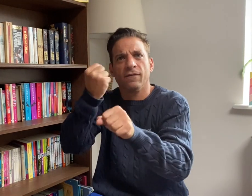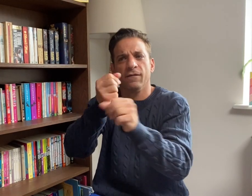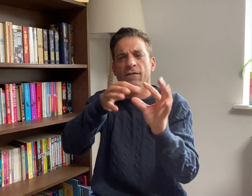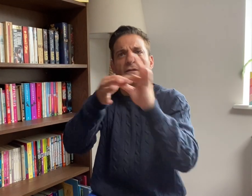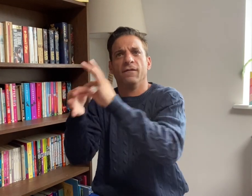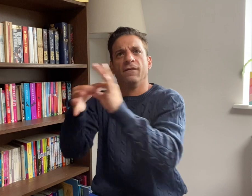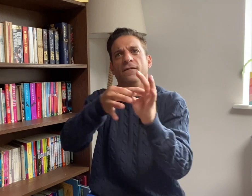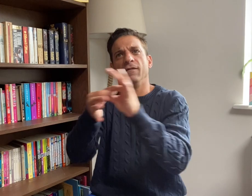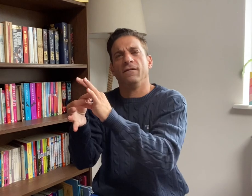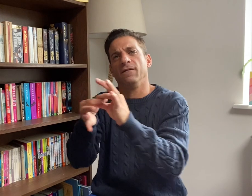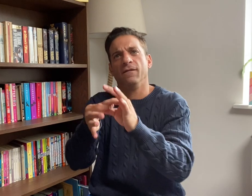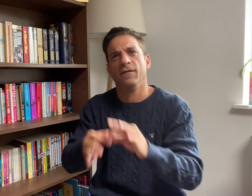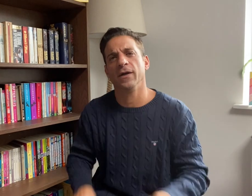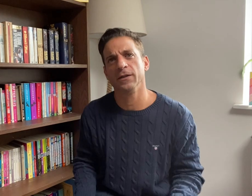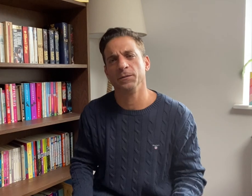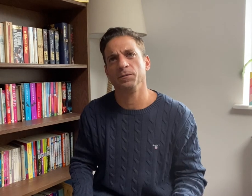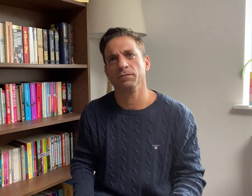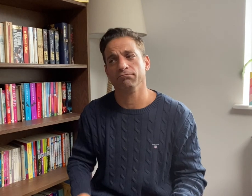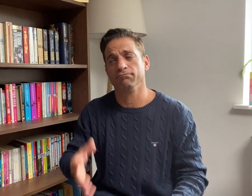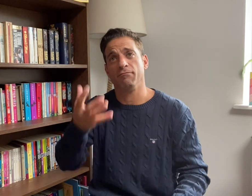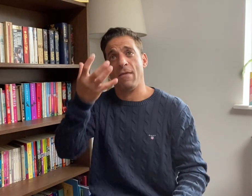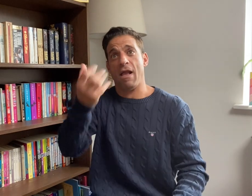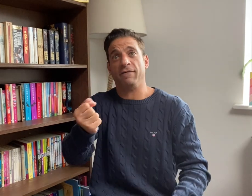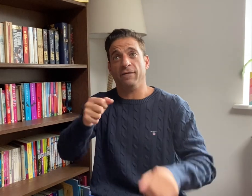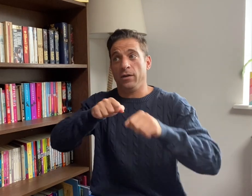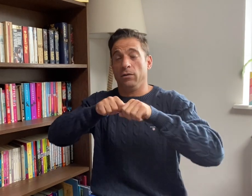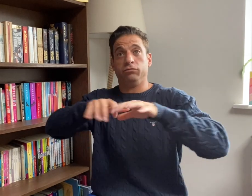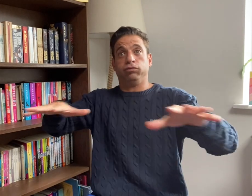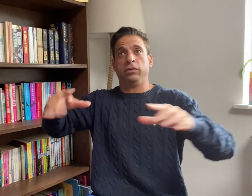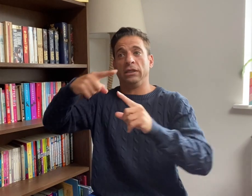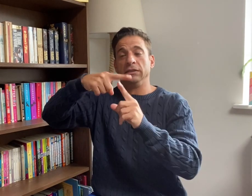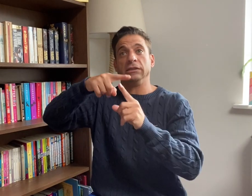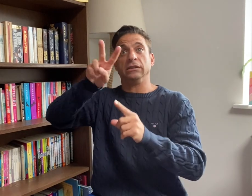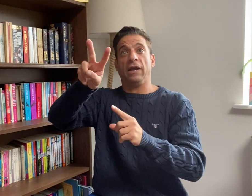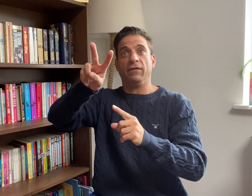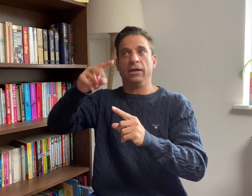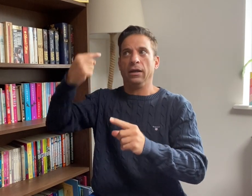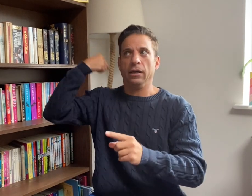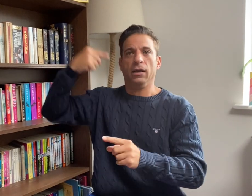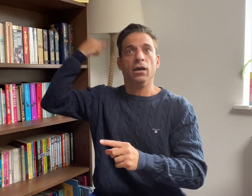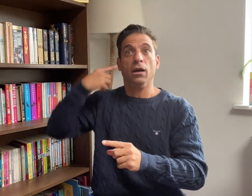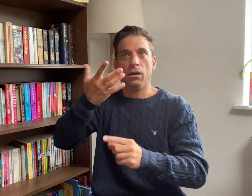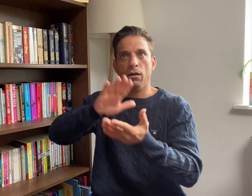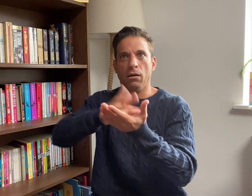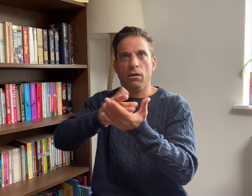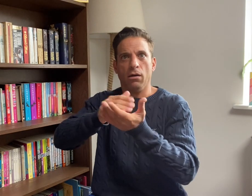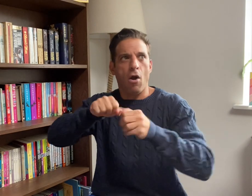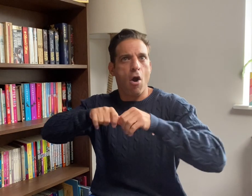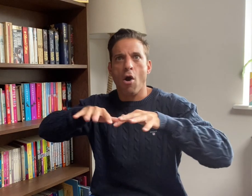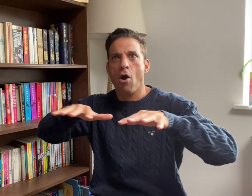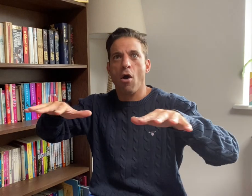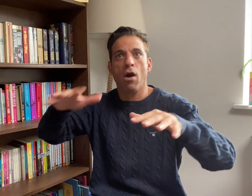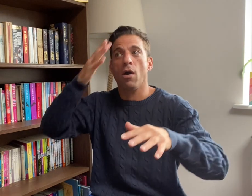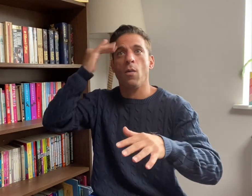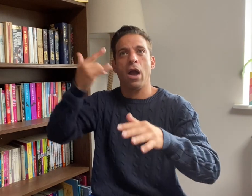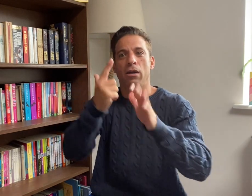recently, thanks to new laws being passed requiring interpreters on TV